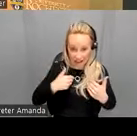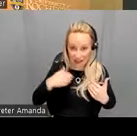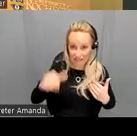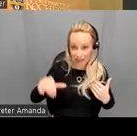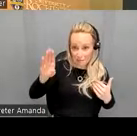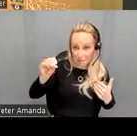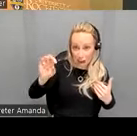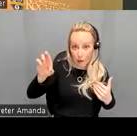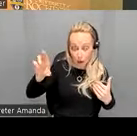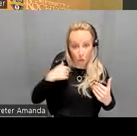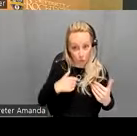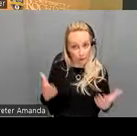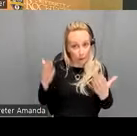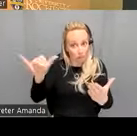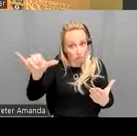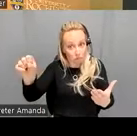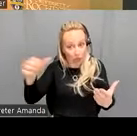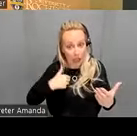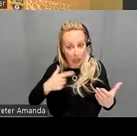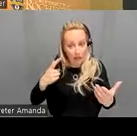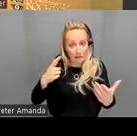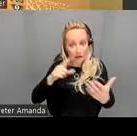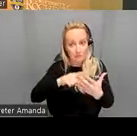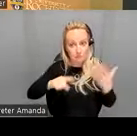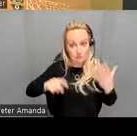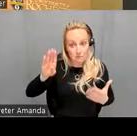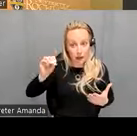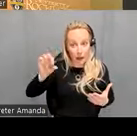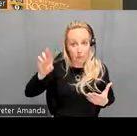there is a biomarker that satisfies most of these criteria we call it the somato visual